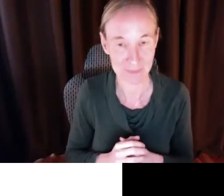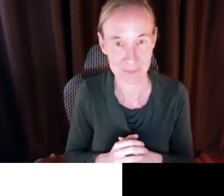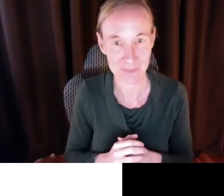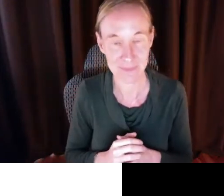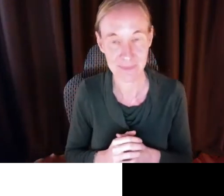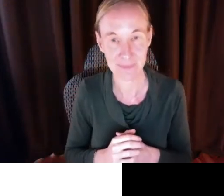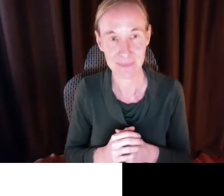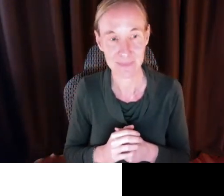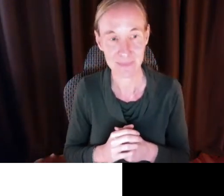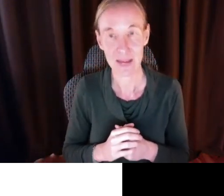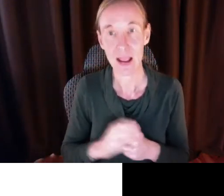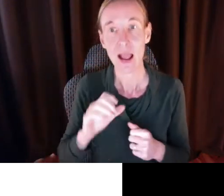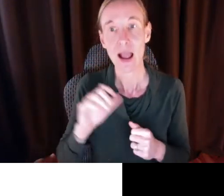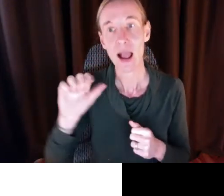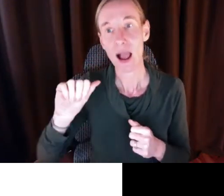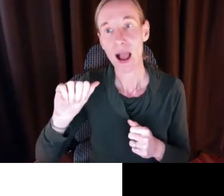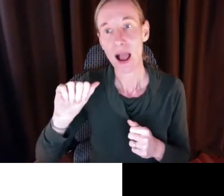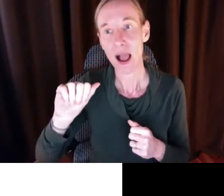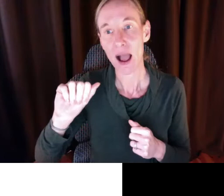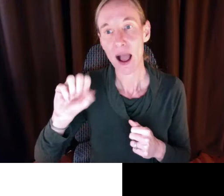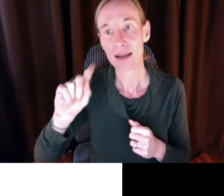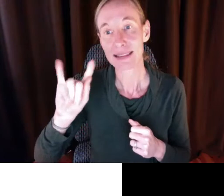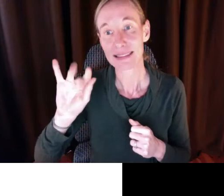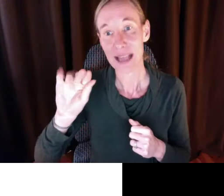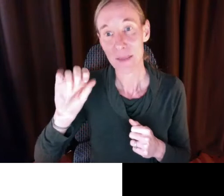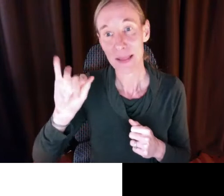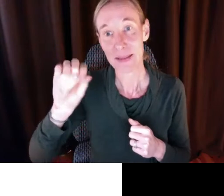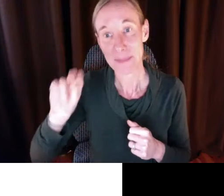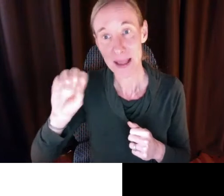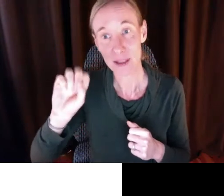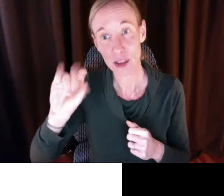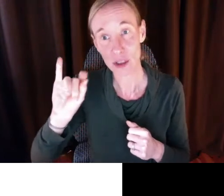when he was in the assembly and chair of assembly task